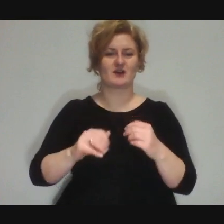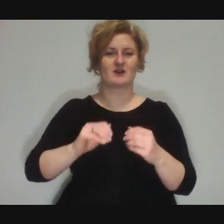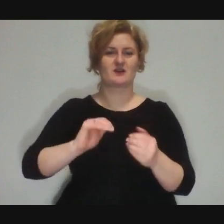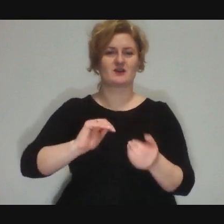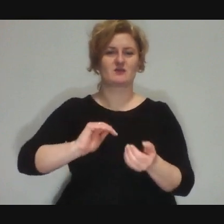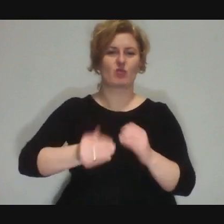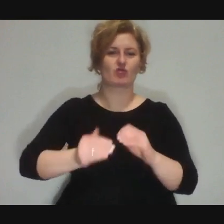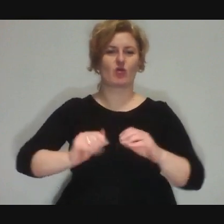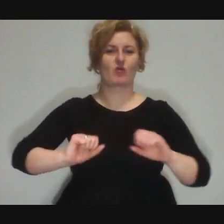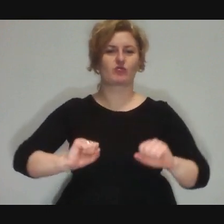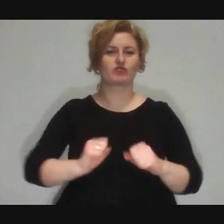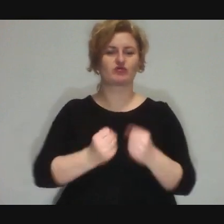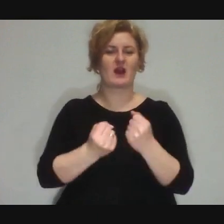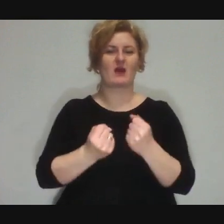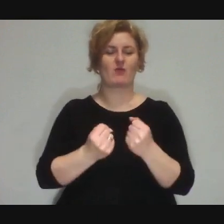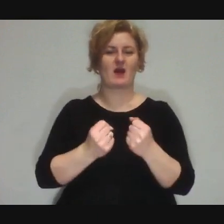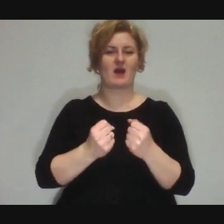There is interaction with the audience,